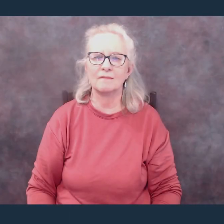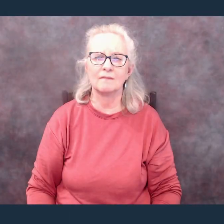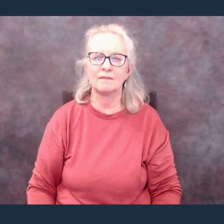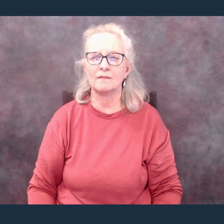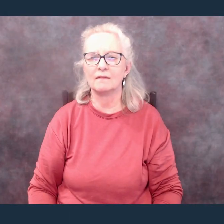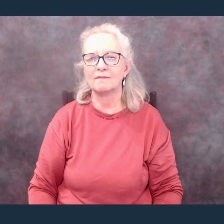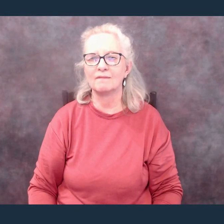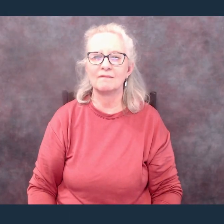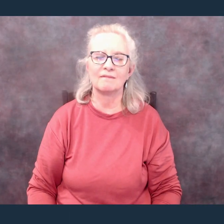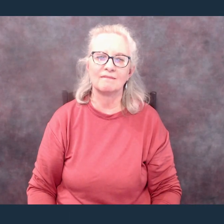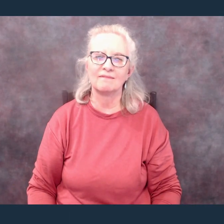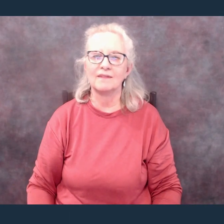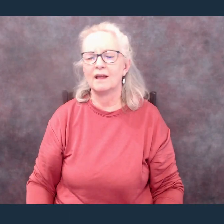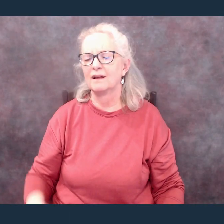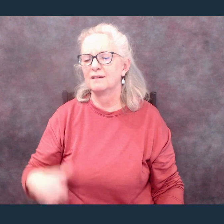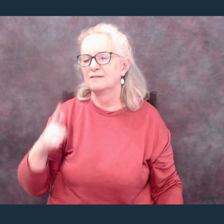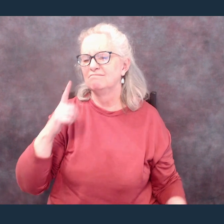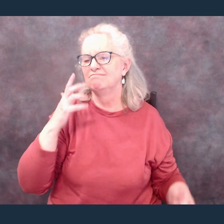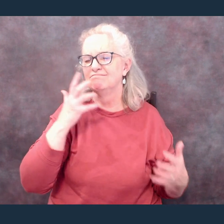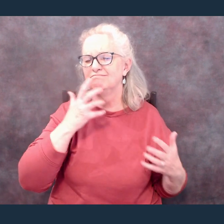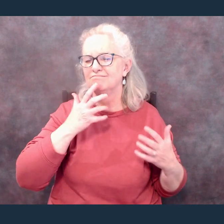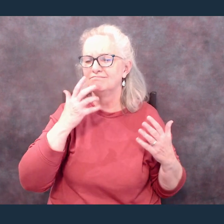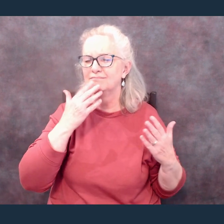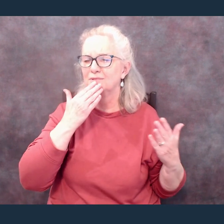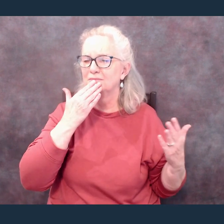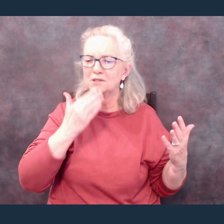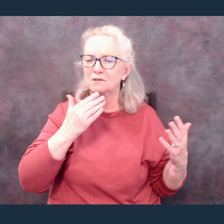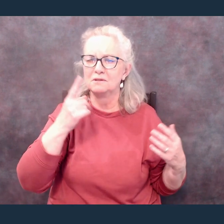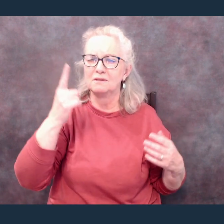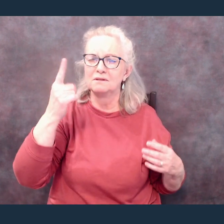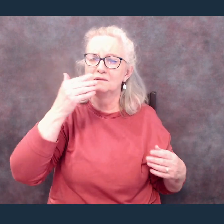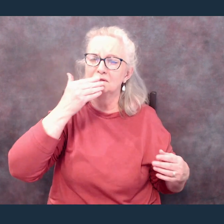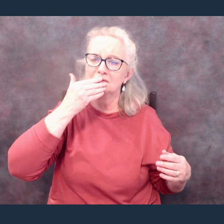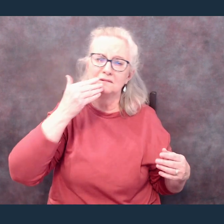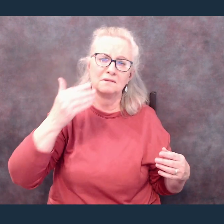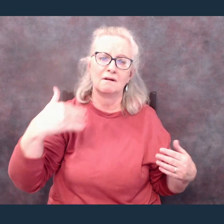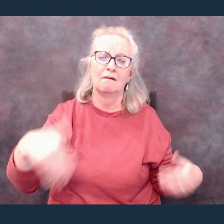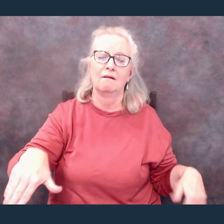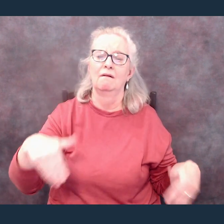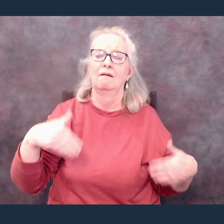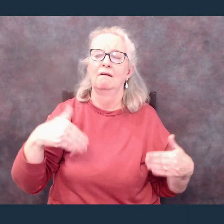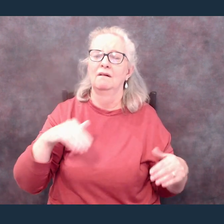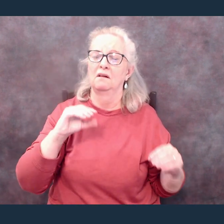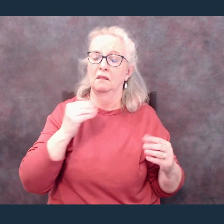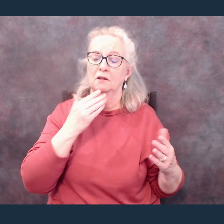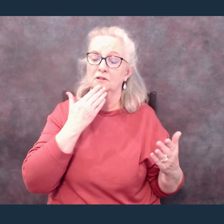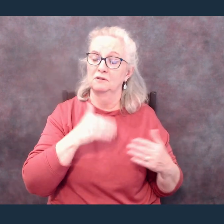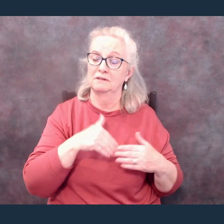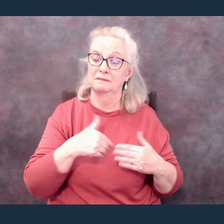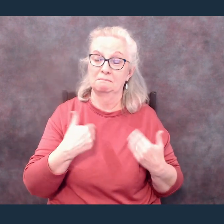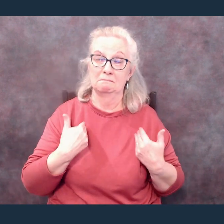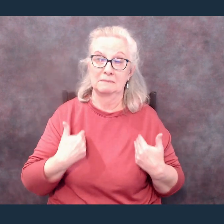You are good, You are good When there's nothing good in me